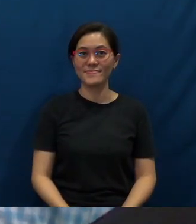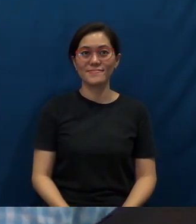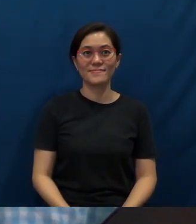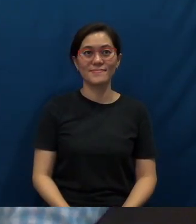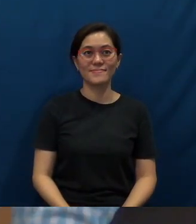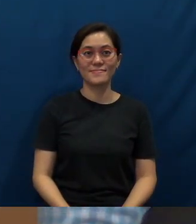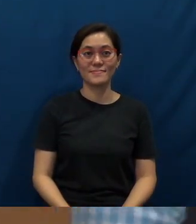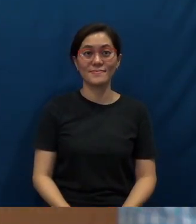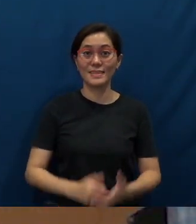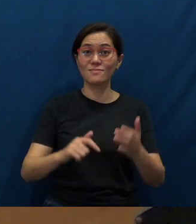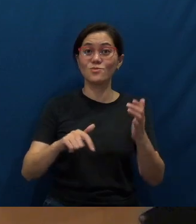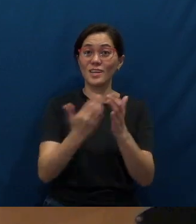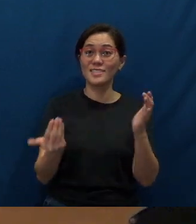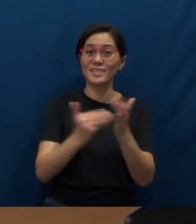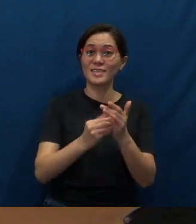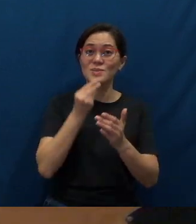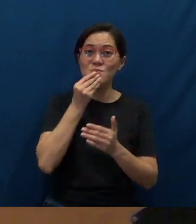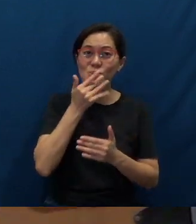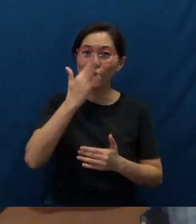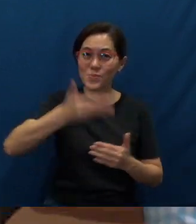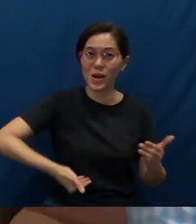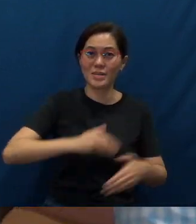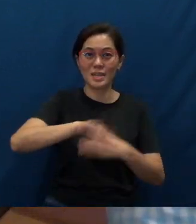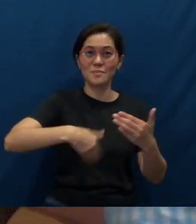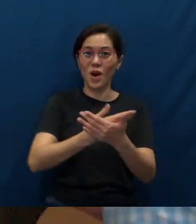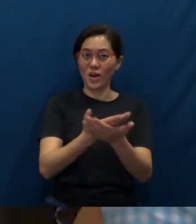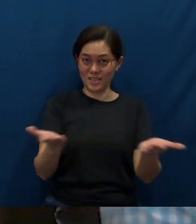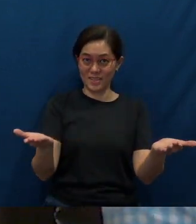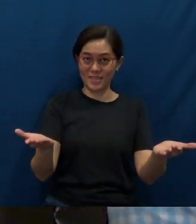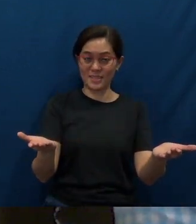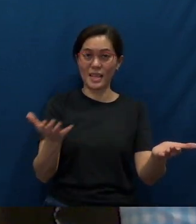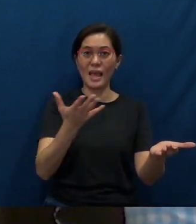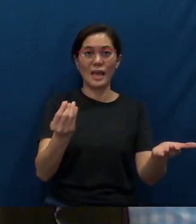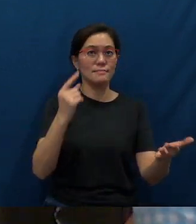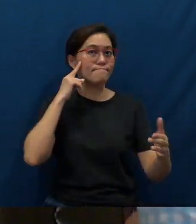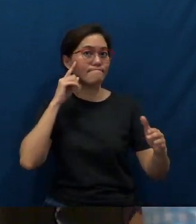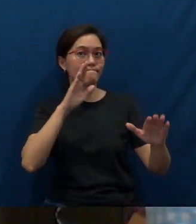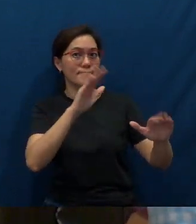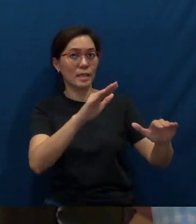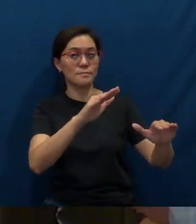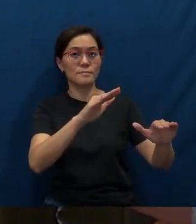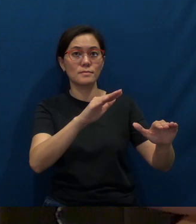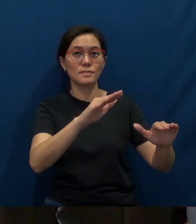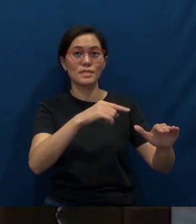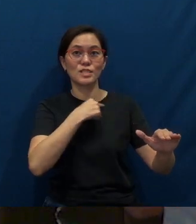Once again, a very warm welcome to all of you. In anticipation of the coming Chinese New Year,